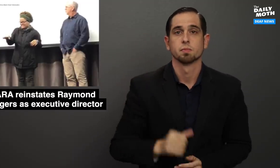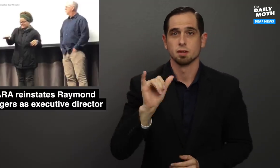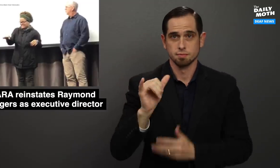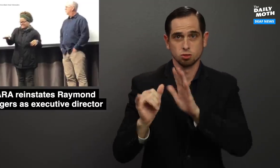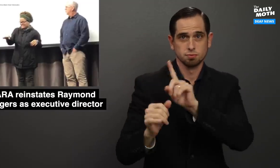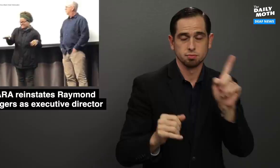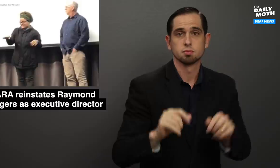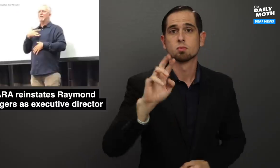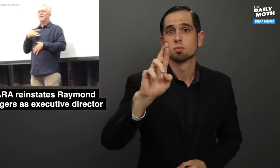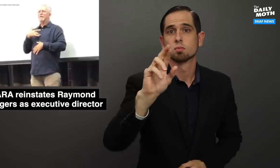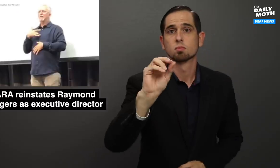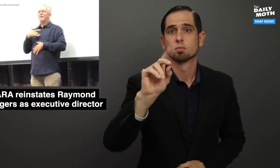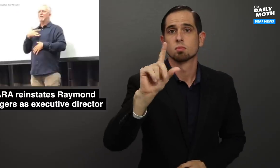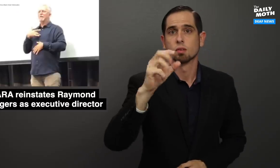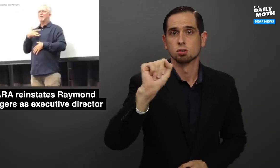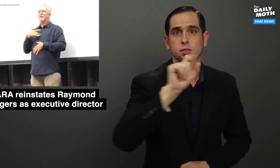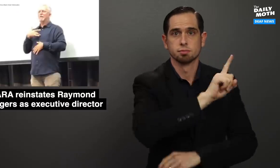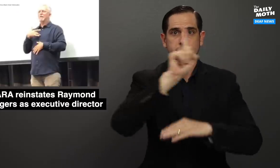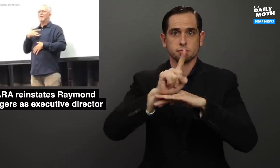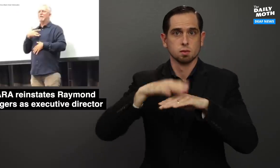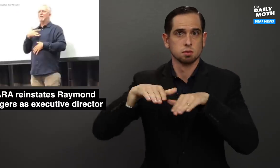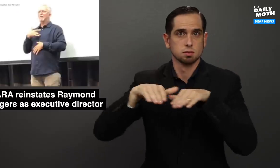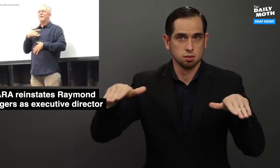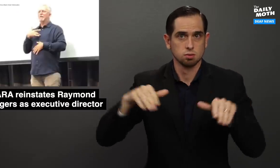Rodgers then took the stage.